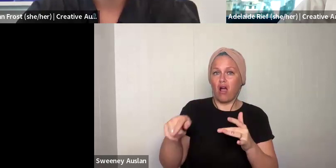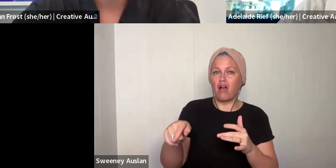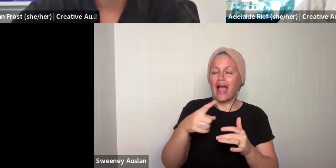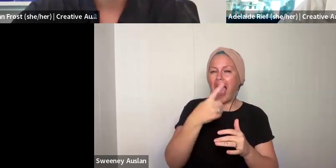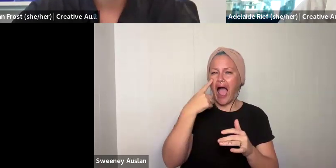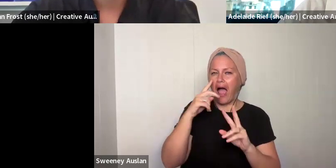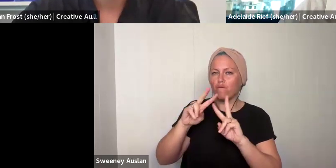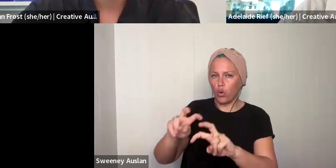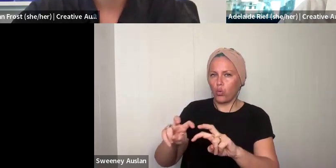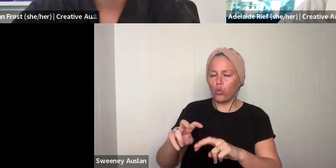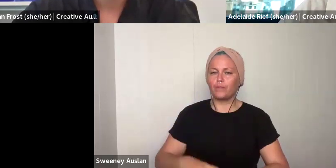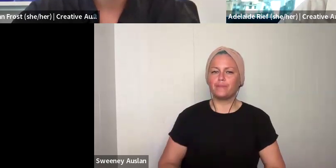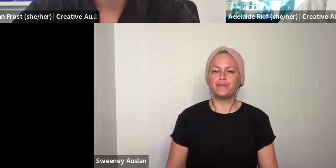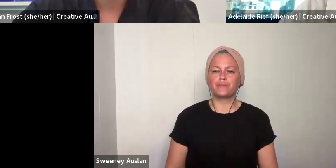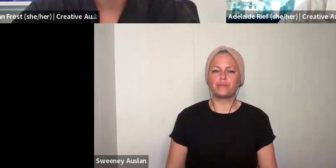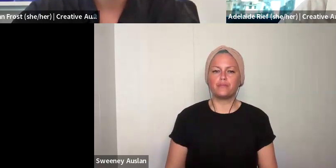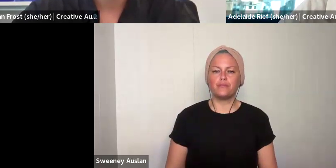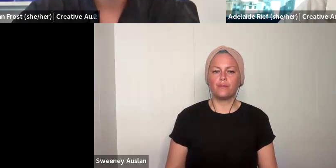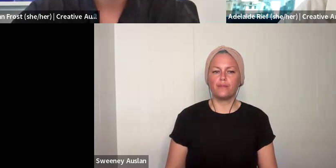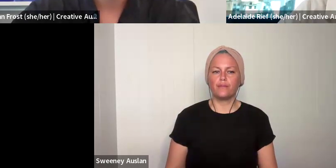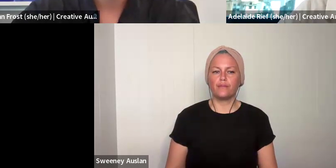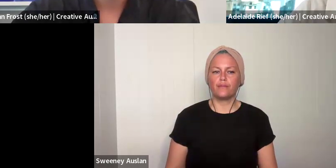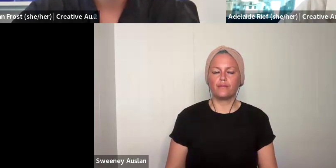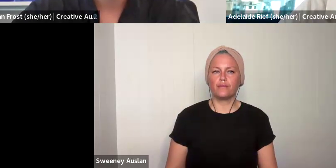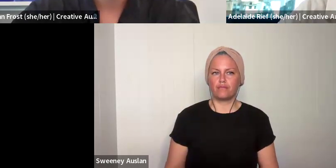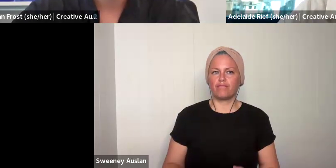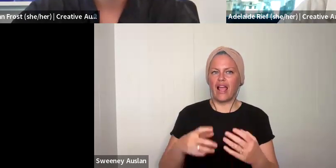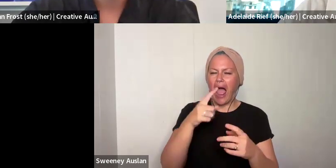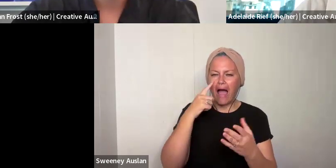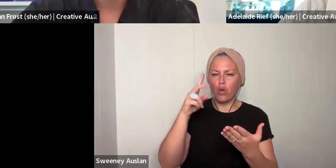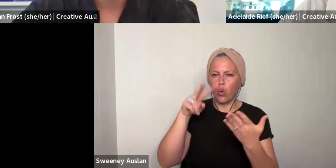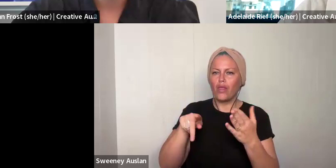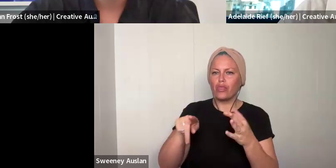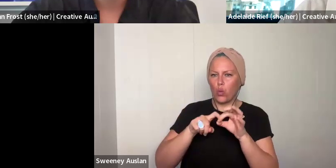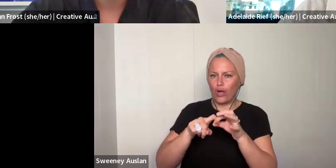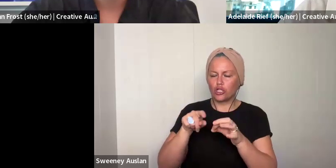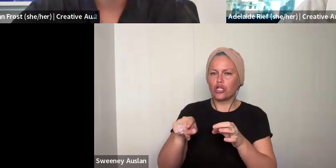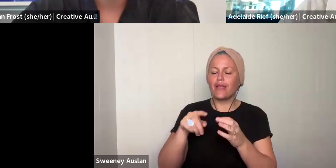how you have worked with others. We ask you to talk about why you have chosen the leadership